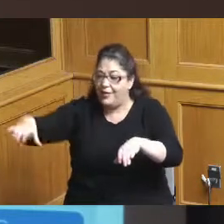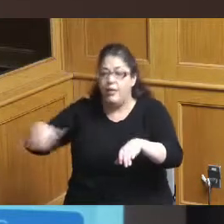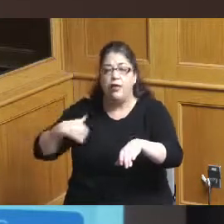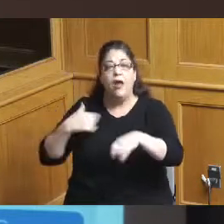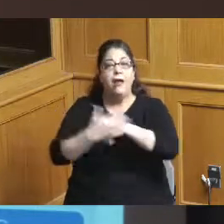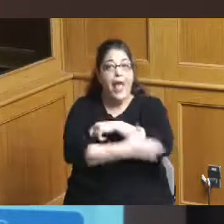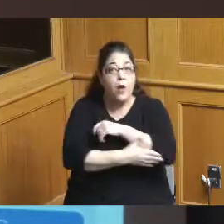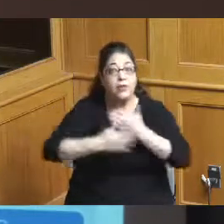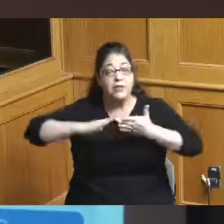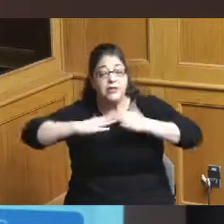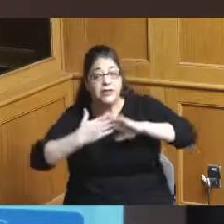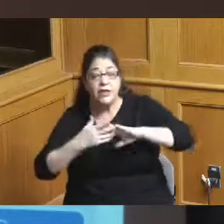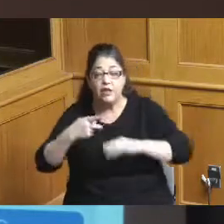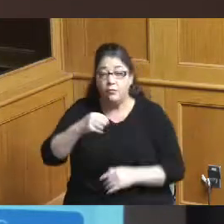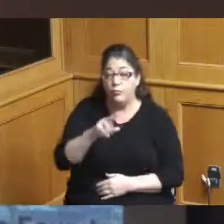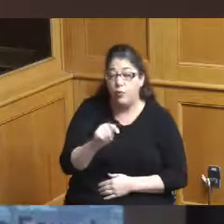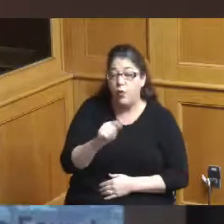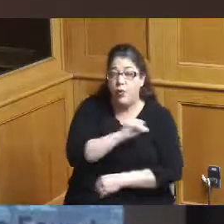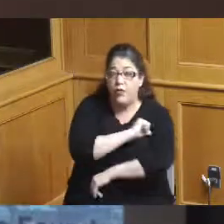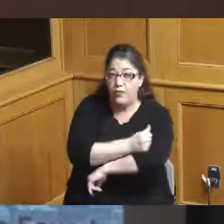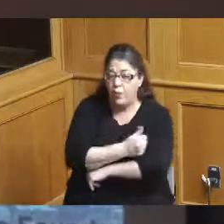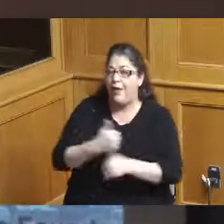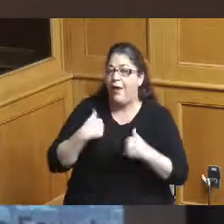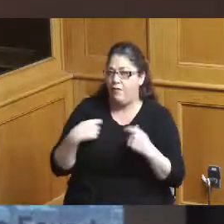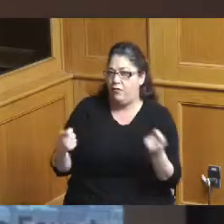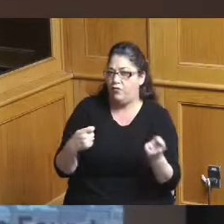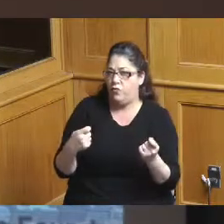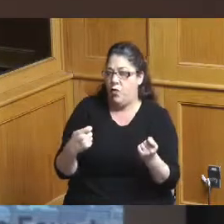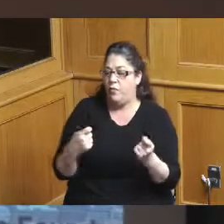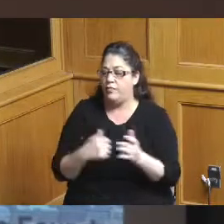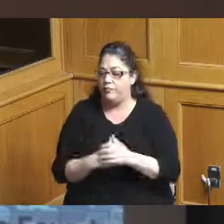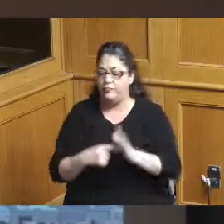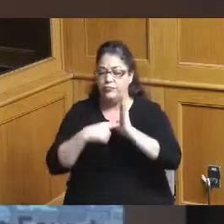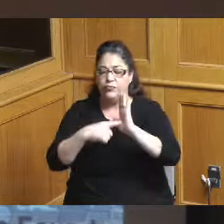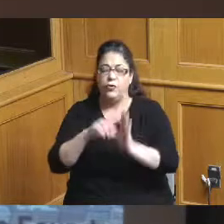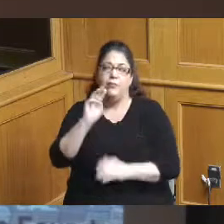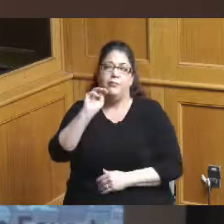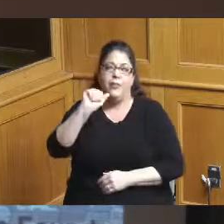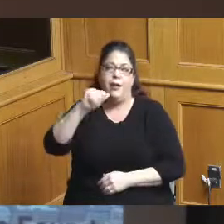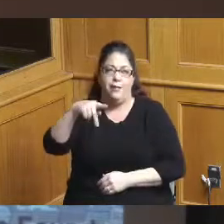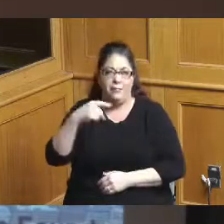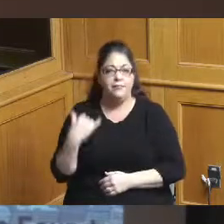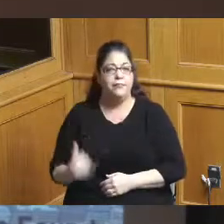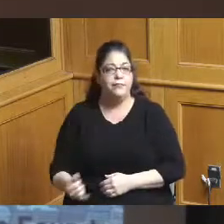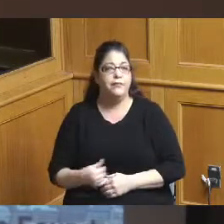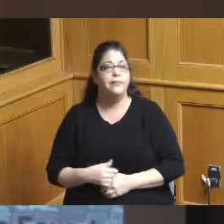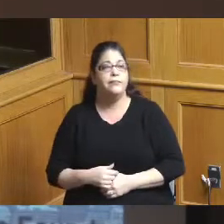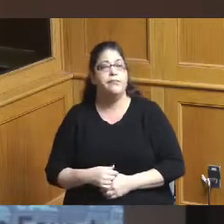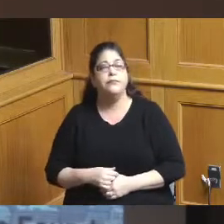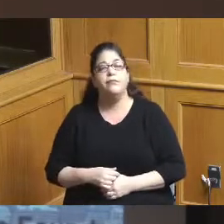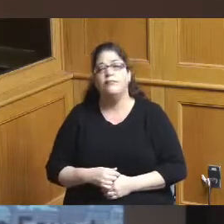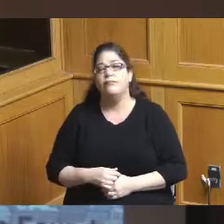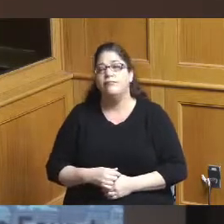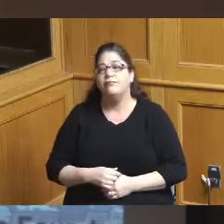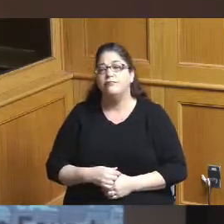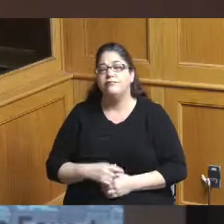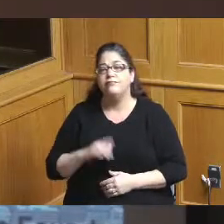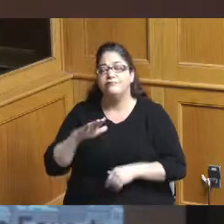city or the port Bridget so here's a map that shows at a high level some of those properties